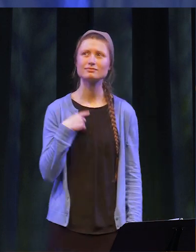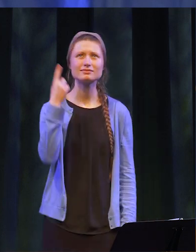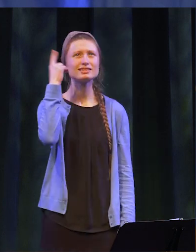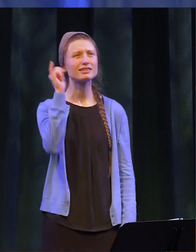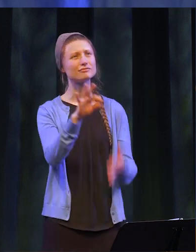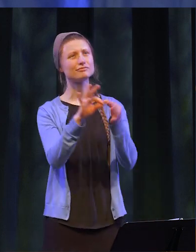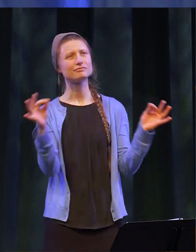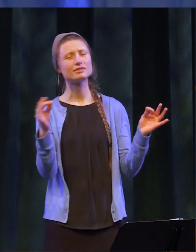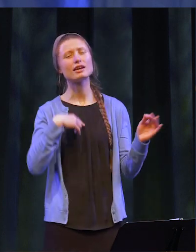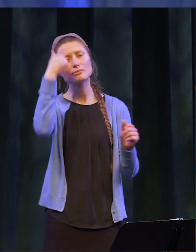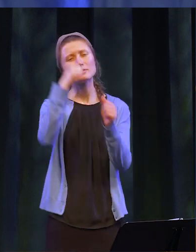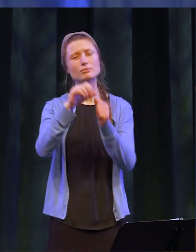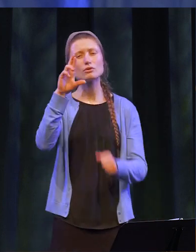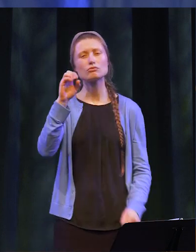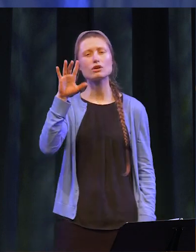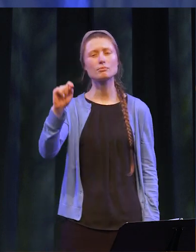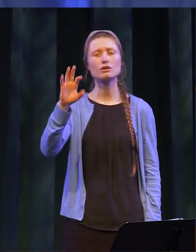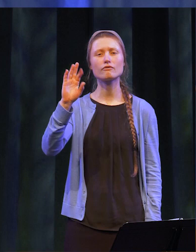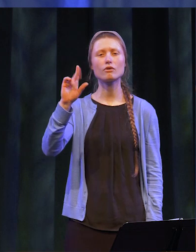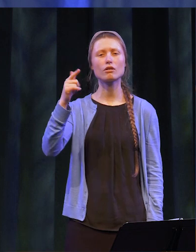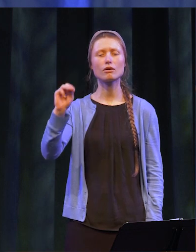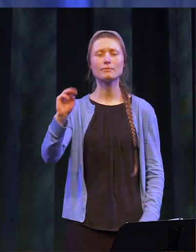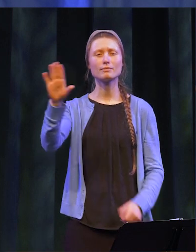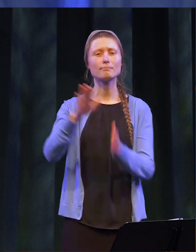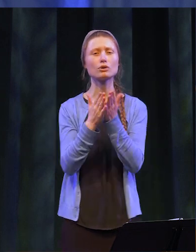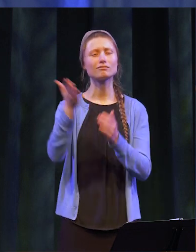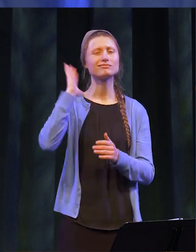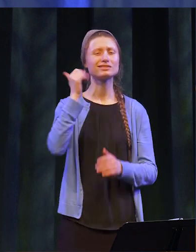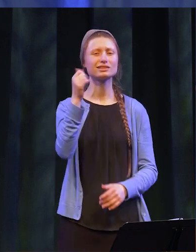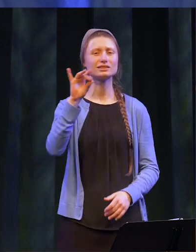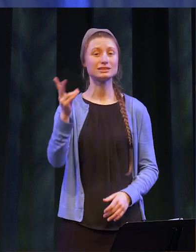those few words, I remember Robert Fulghum’s book from 1986, All I ever really learned